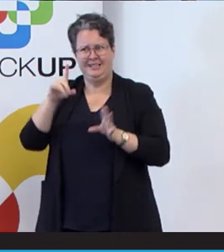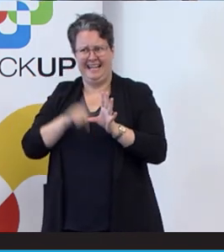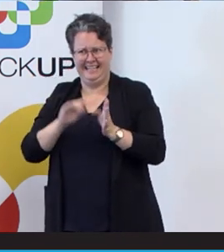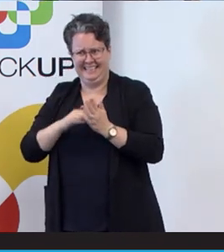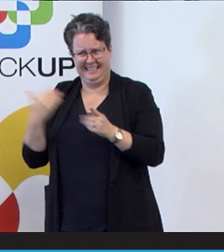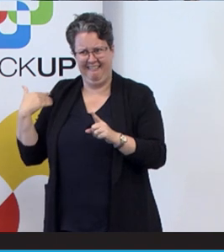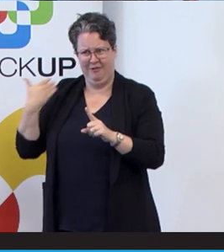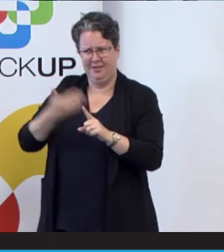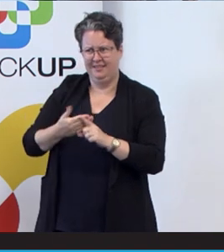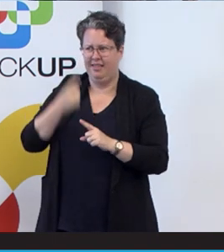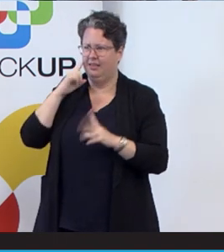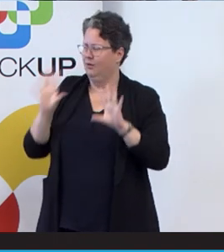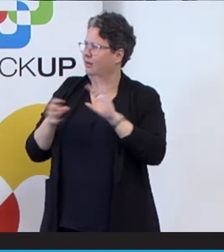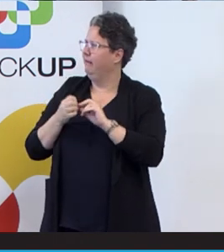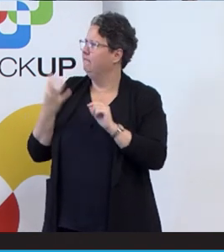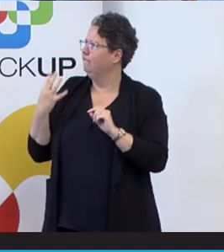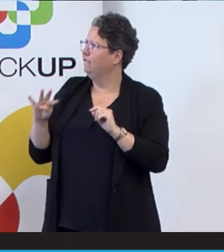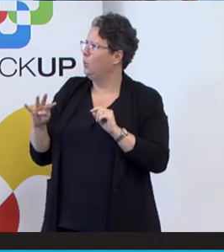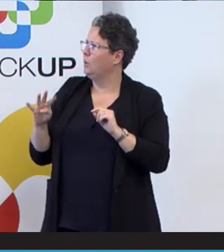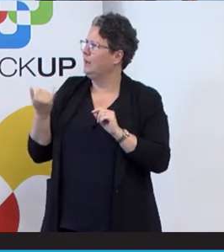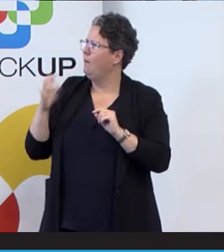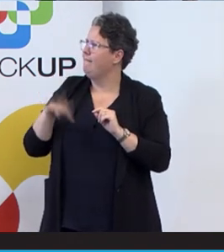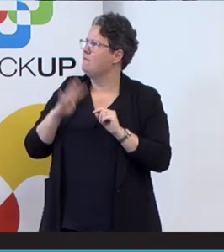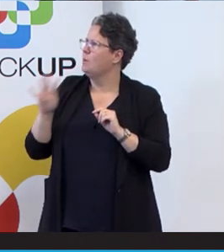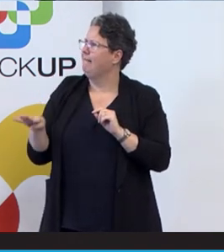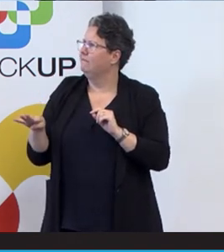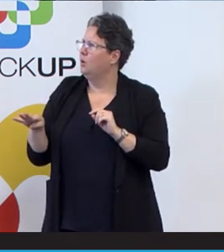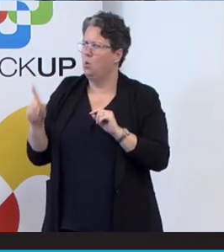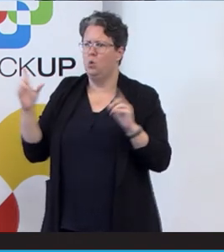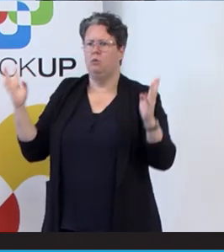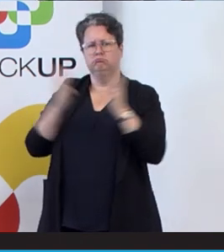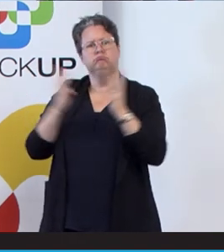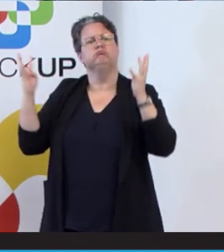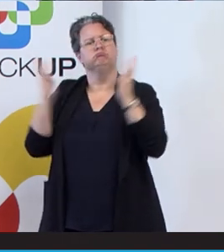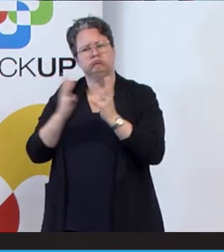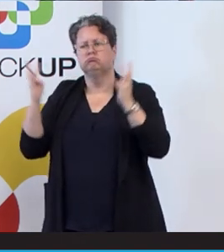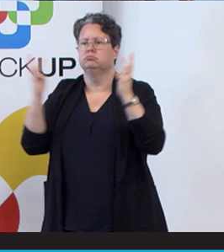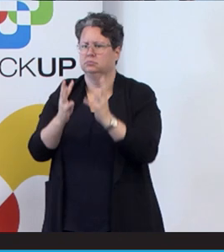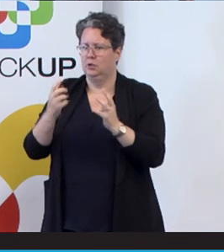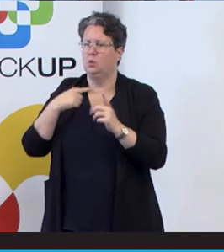about 40 or I think maybe 44 actually of these gatherings because we do quarterly.